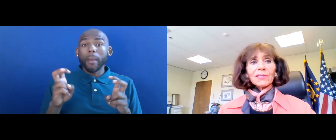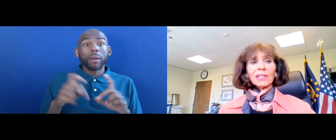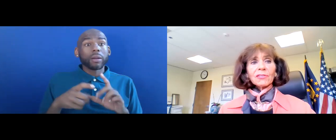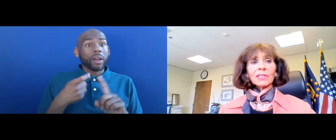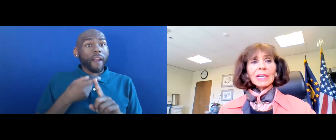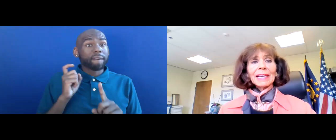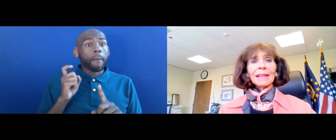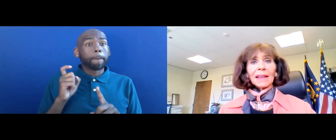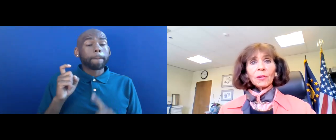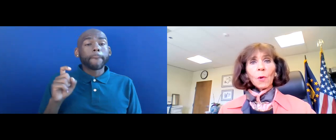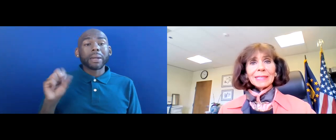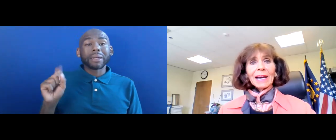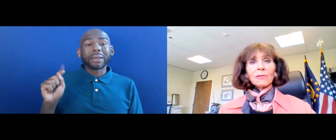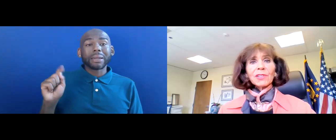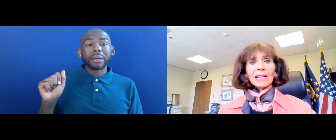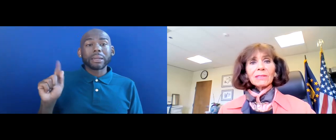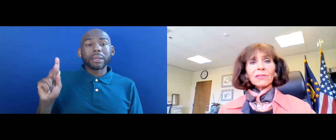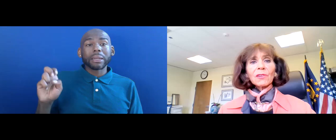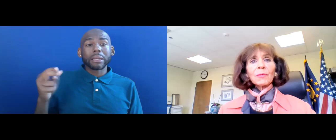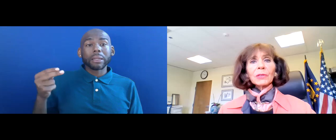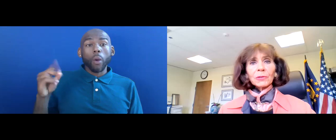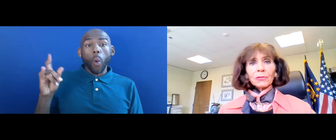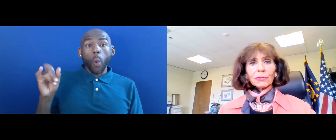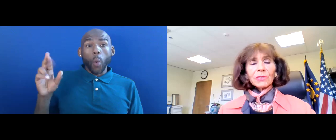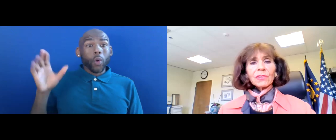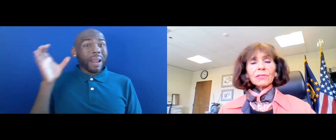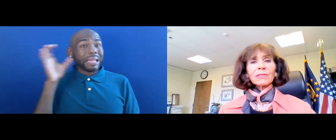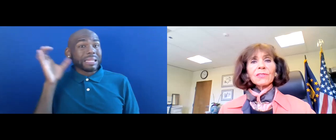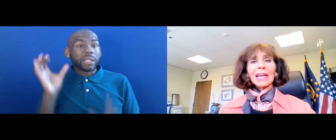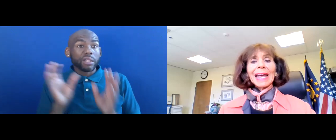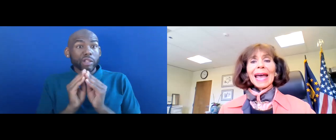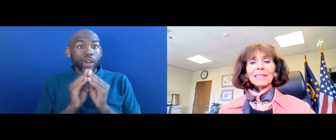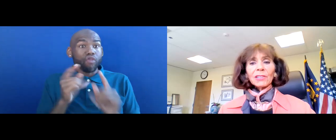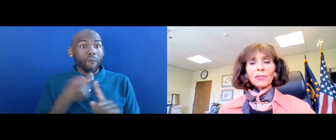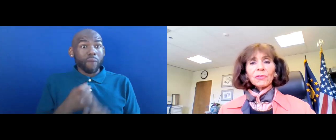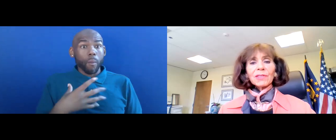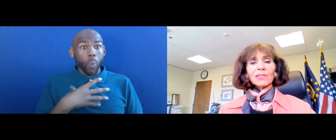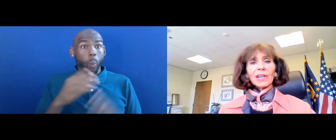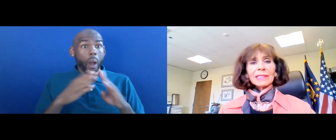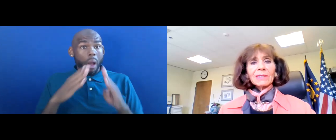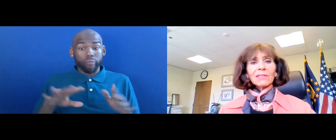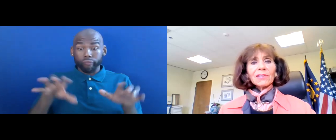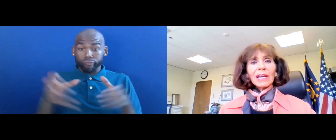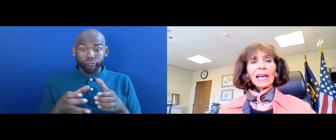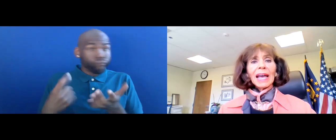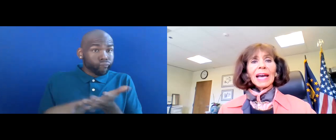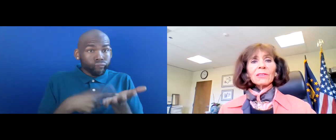SESSION THAT THE WHITE HOUSE HELD. SO WE HAVE HEARD YOUR CONCERNS AND ISSUED THIS GUIDANCE.